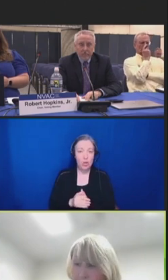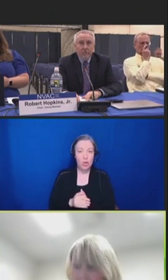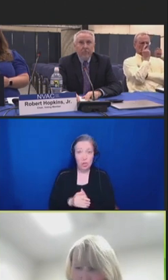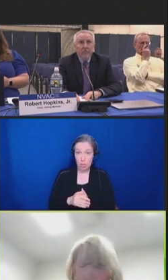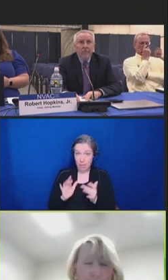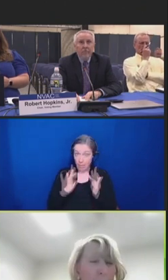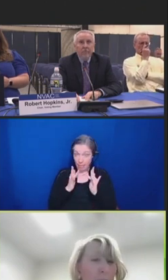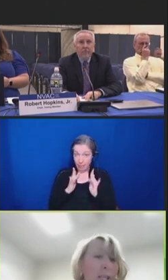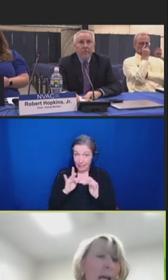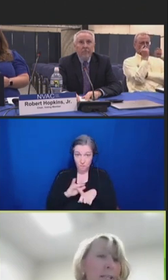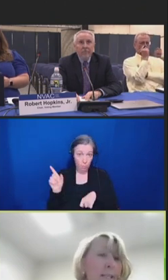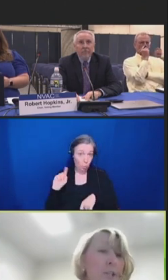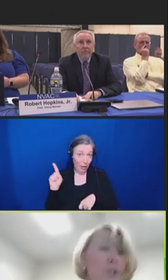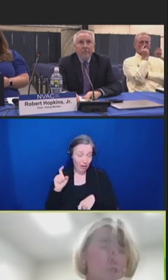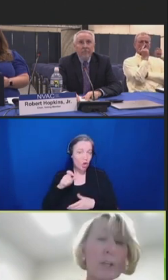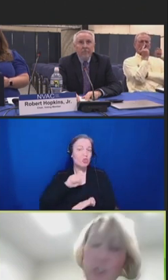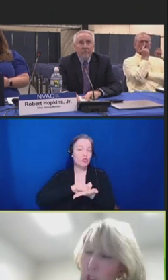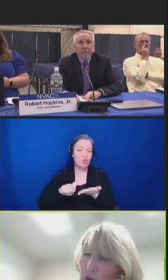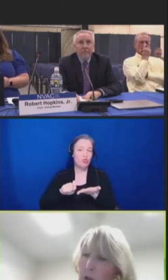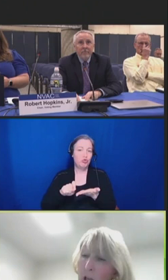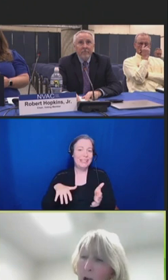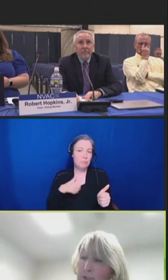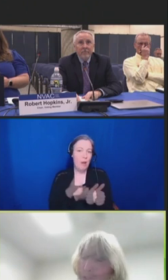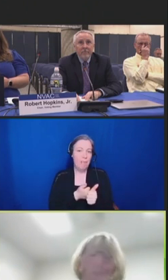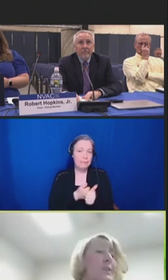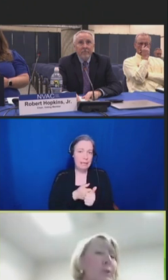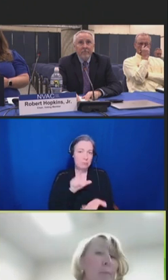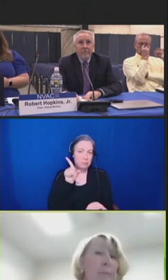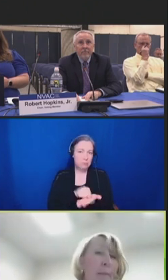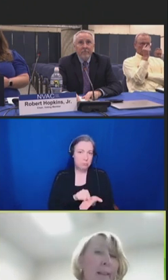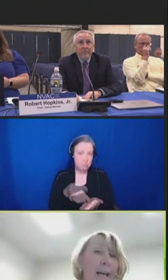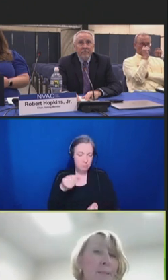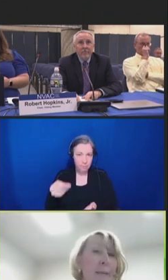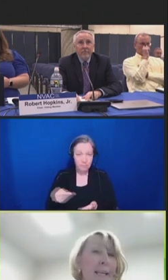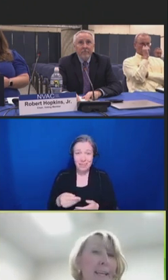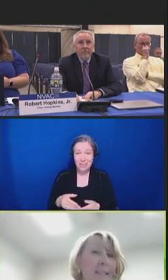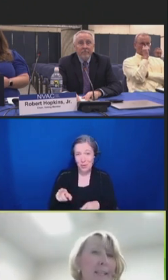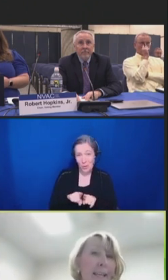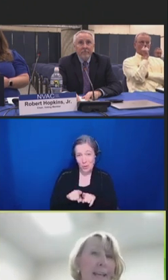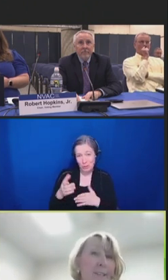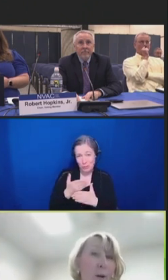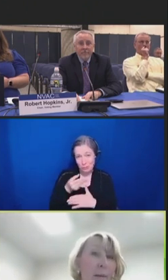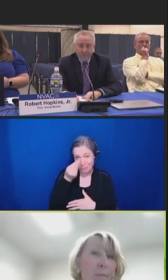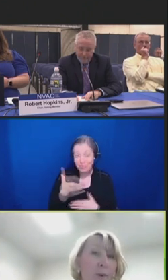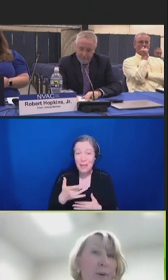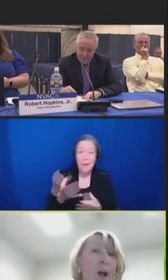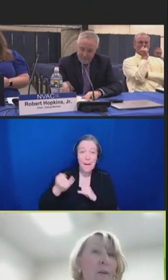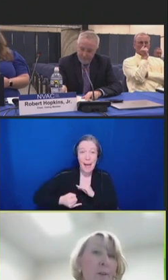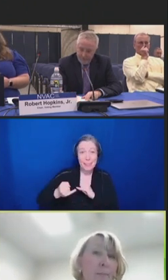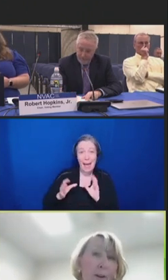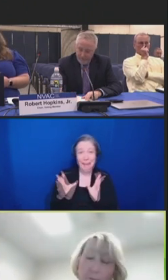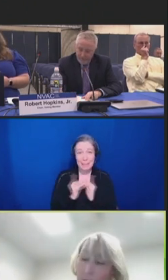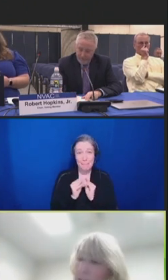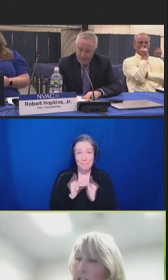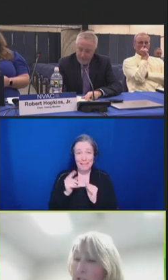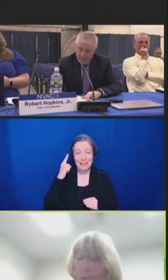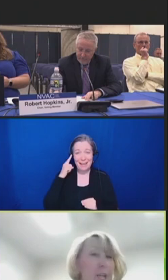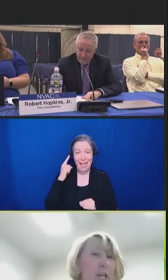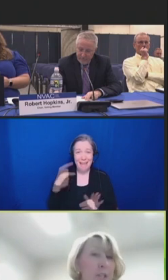And lastly, I just want to share that this will be my last meeting as the liaison member for the American Pharmacist Association.